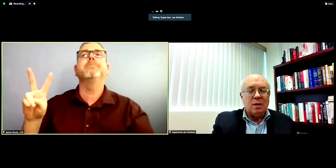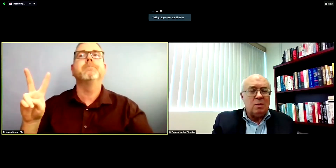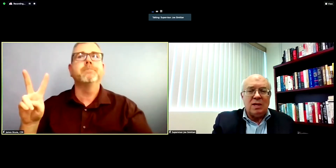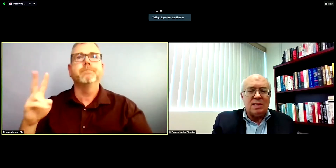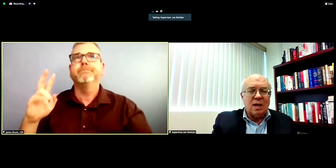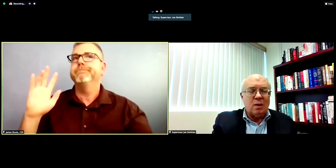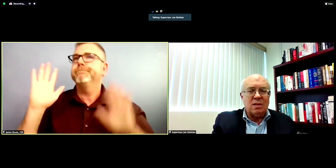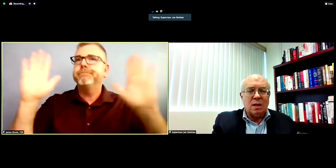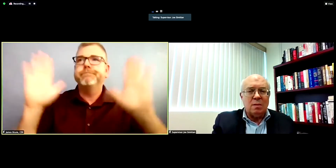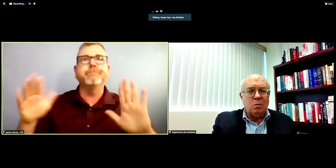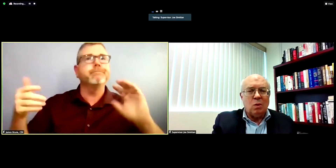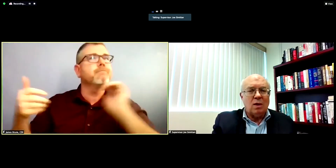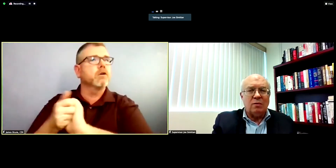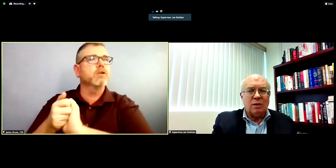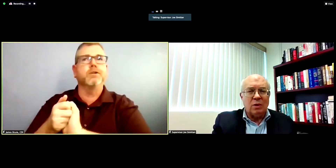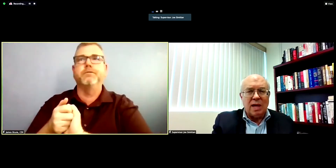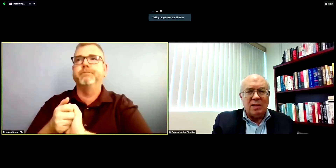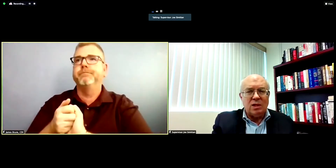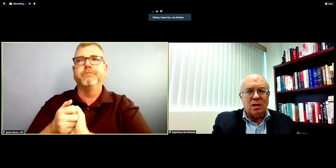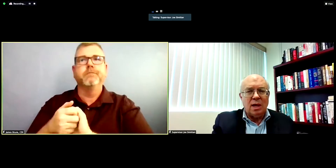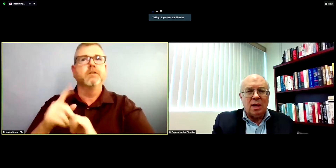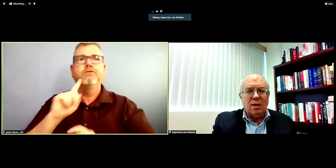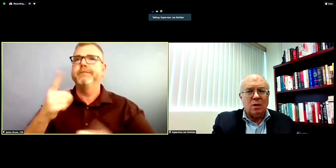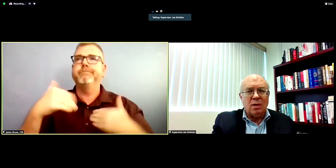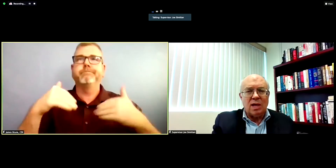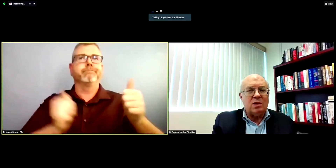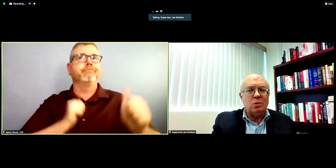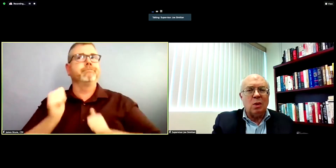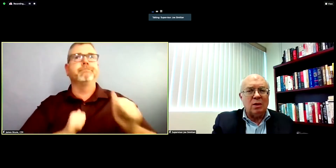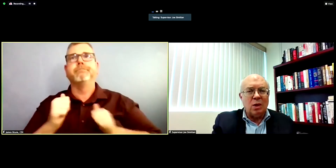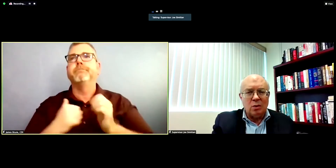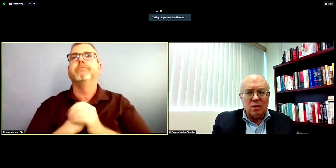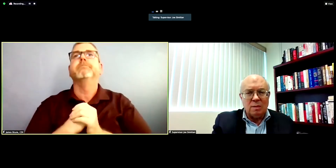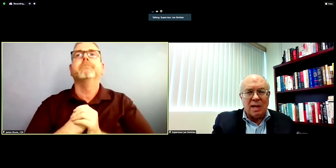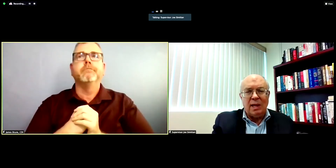Community Center is a wonderful location. The location is well known to many,